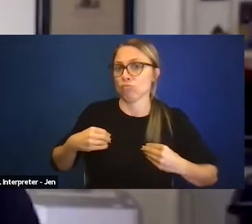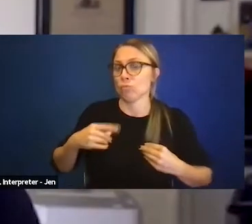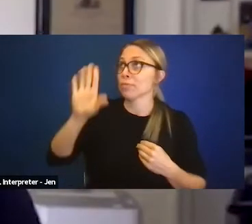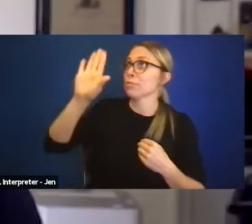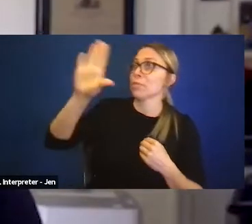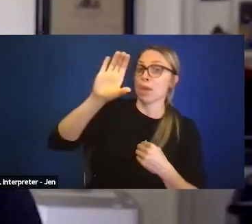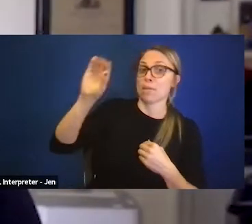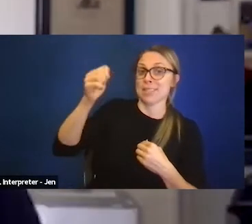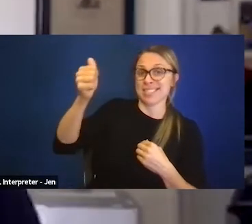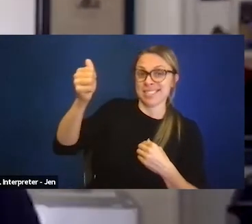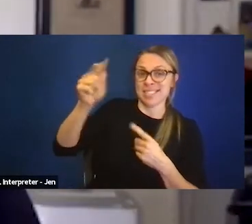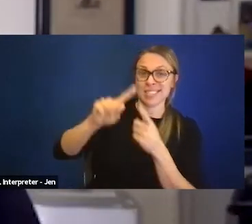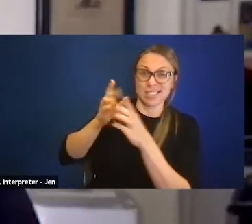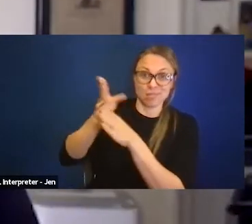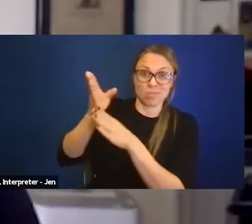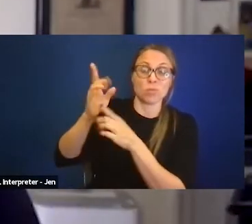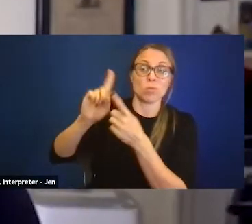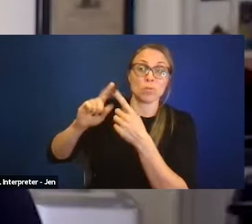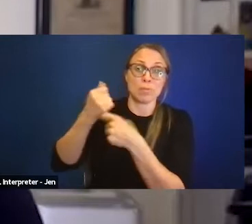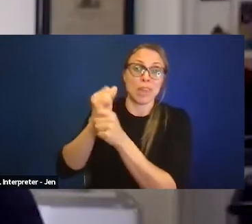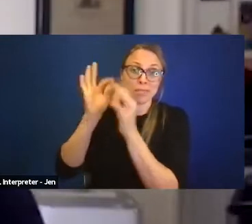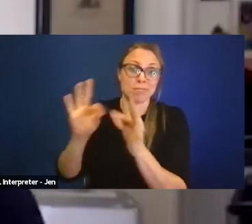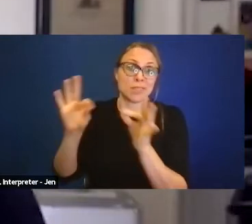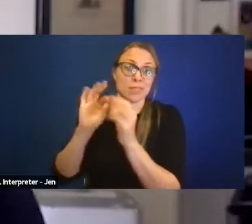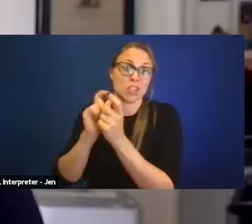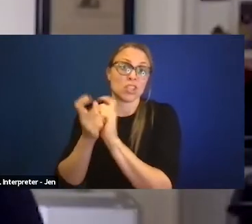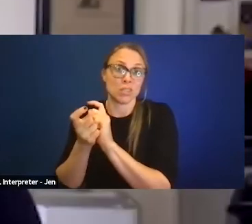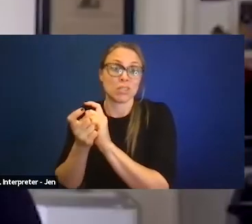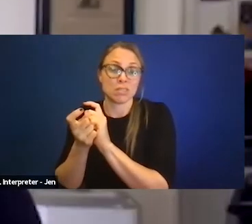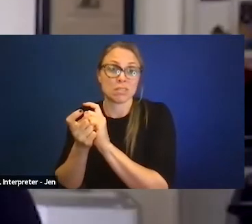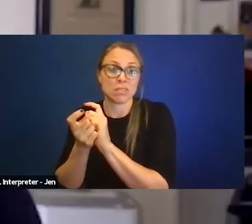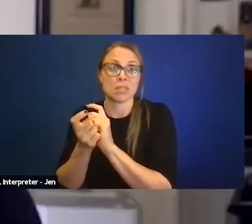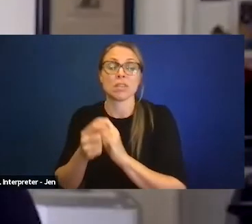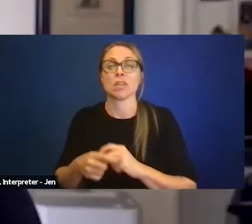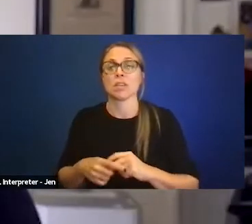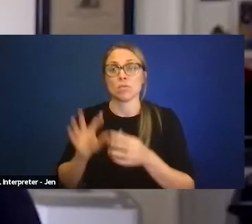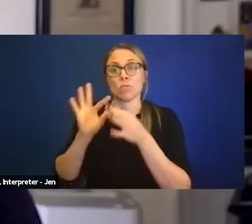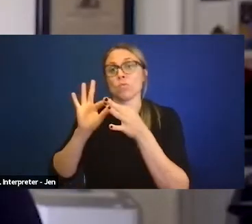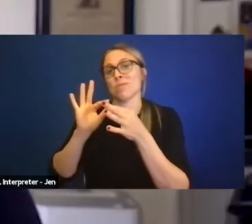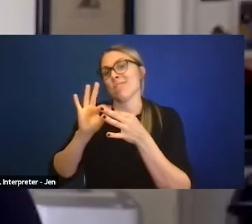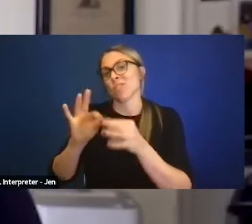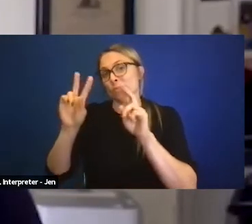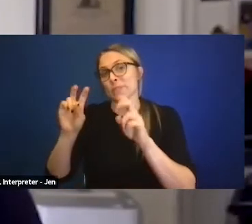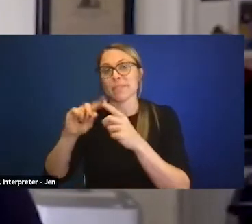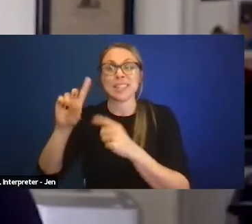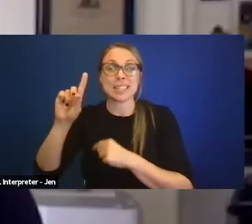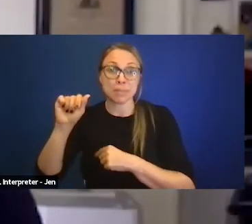to really make significant changes, where disability, broadly speaking,